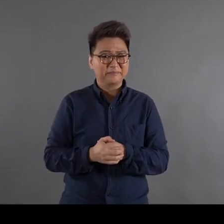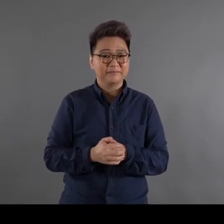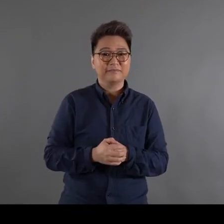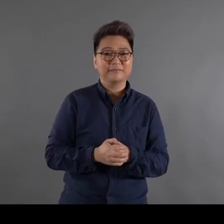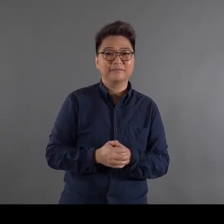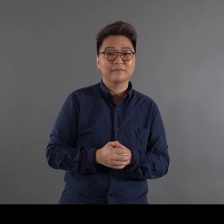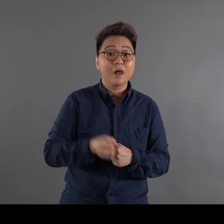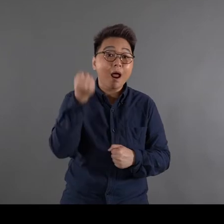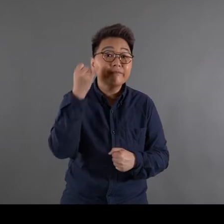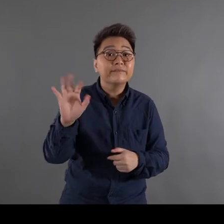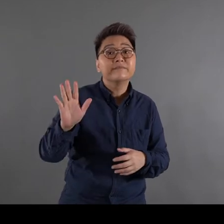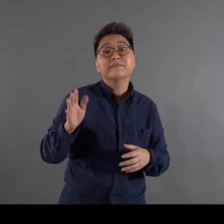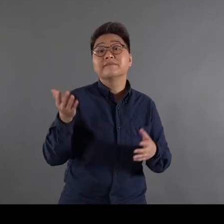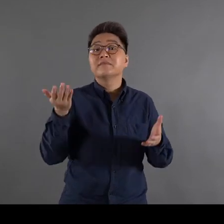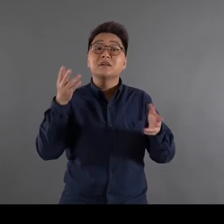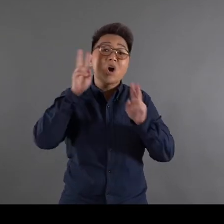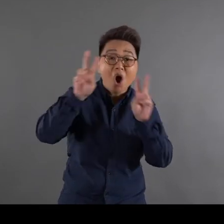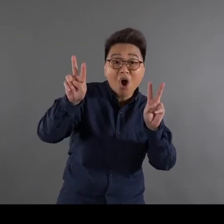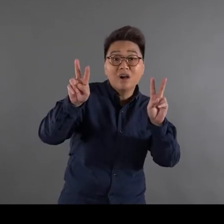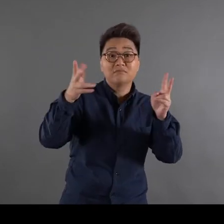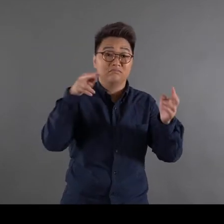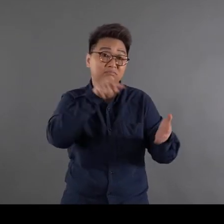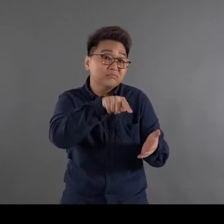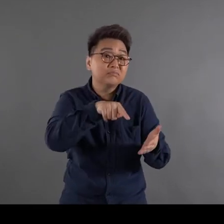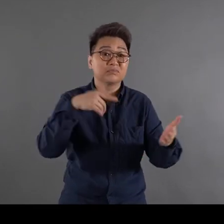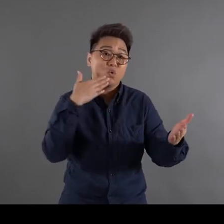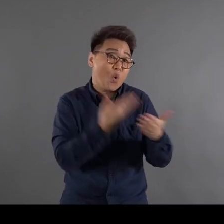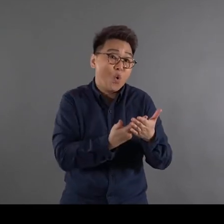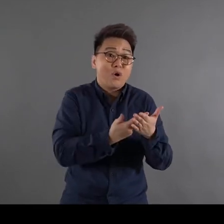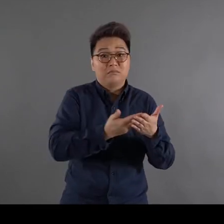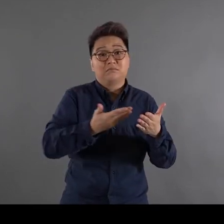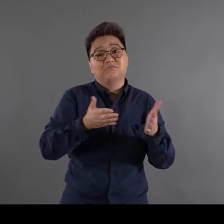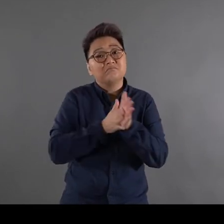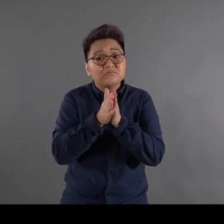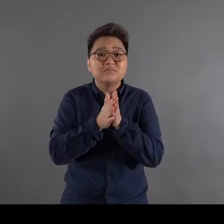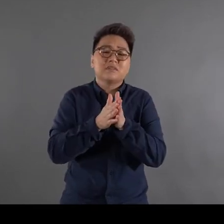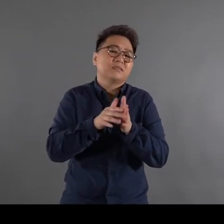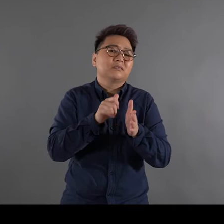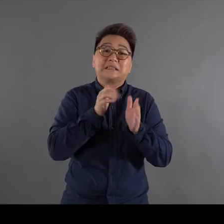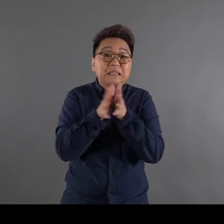If you see something good you don’t need to find an explanation for it